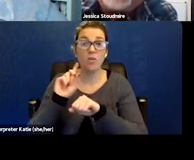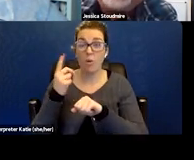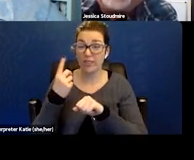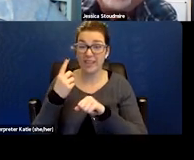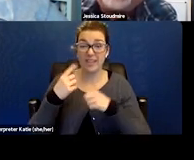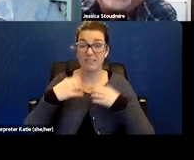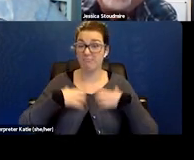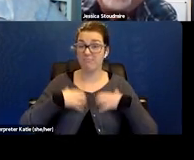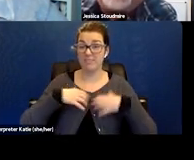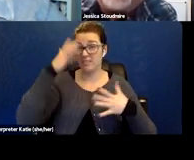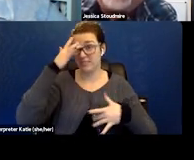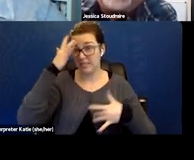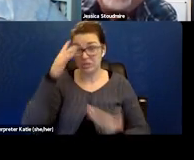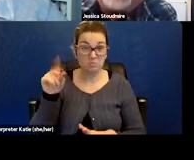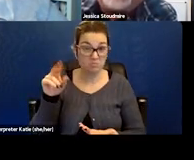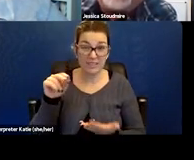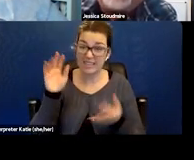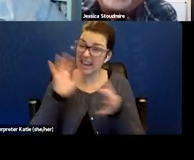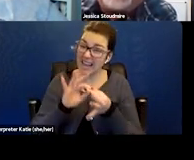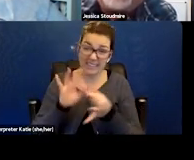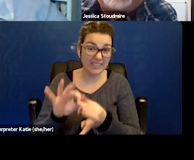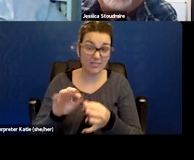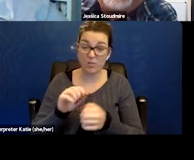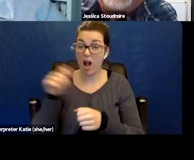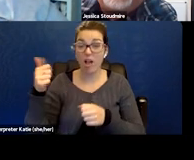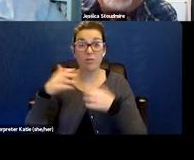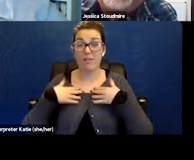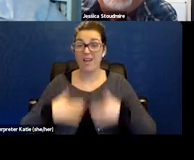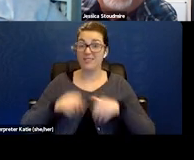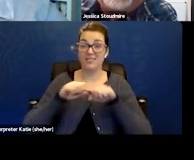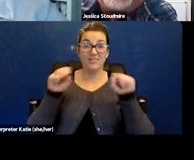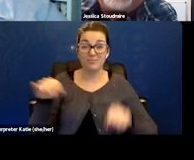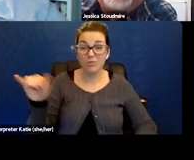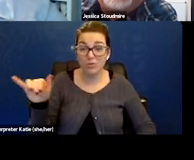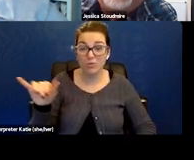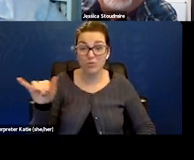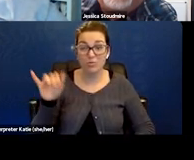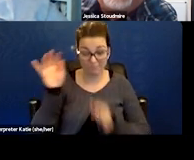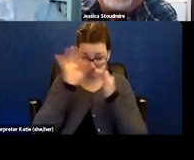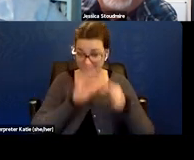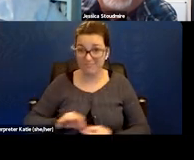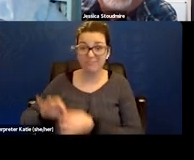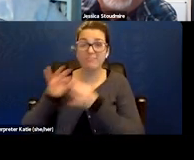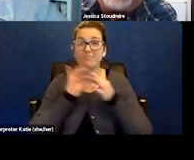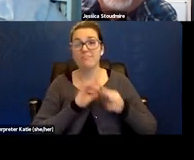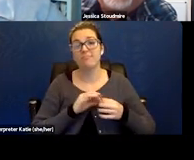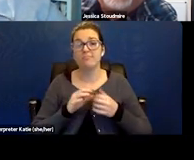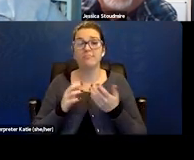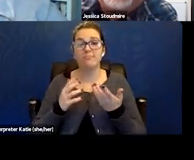It's connected to all of those other body systems that you are having problems with.